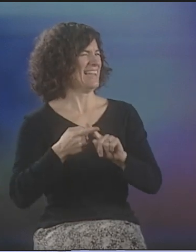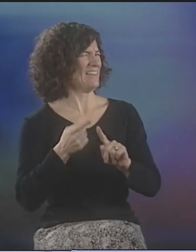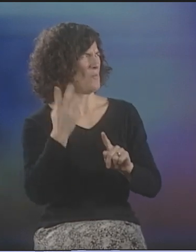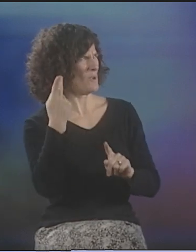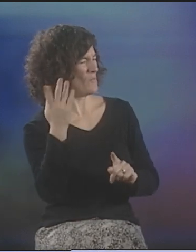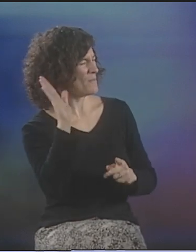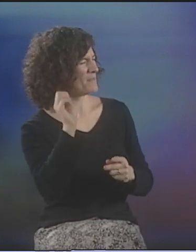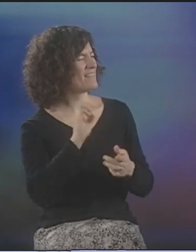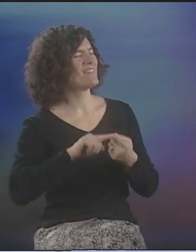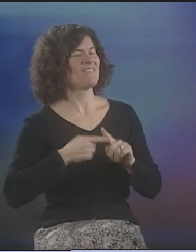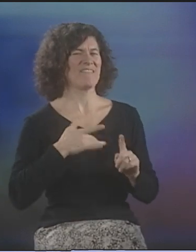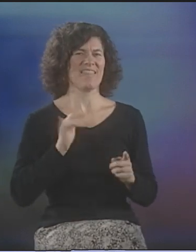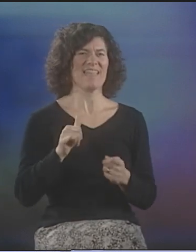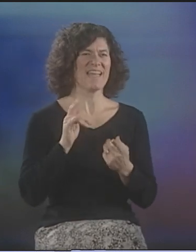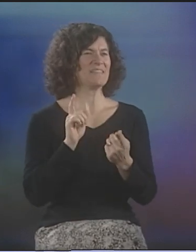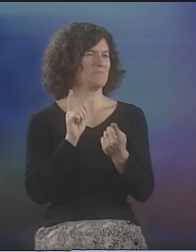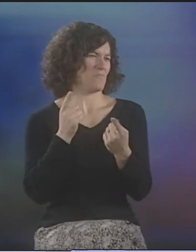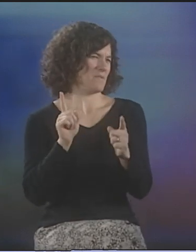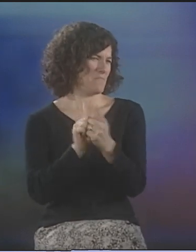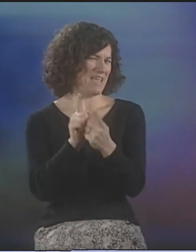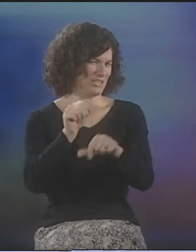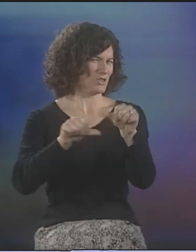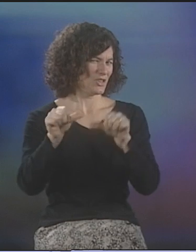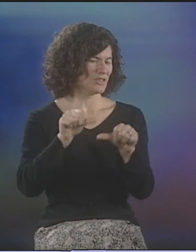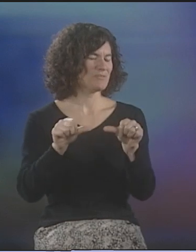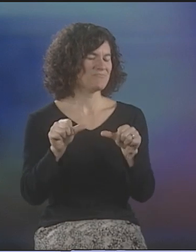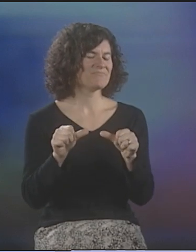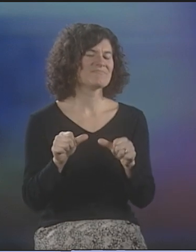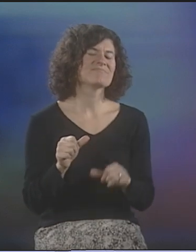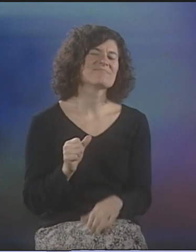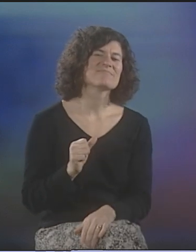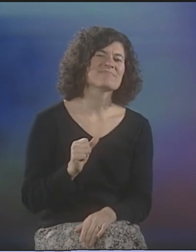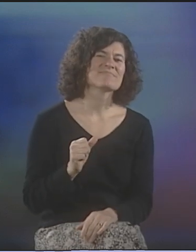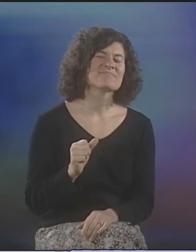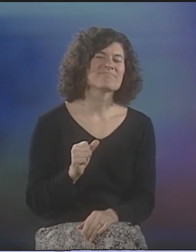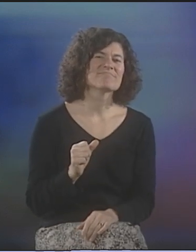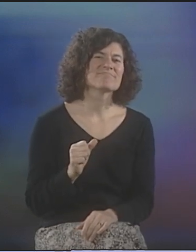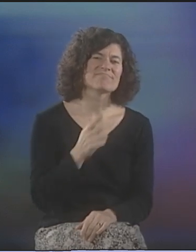I JUST KNOW WE WILL BE FRIENDS." AND THAT'S WHAT OCCURRED WHEN WE MET EACH OTHER.